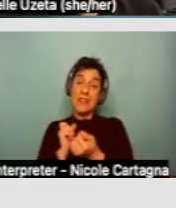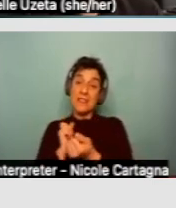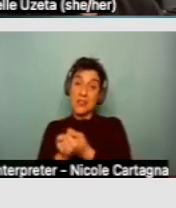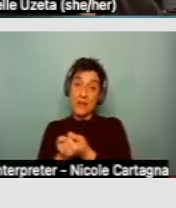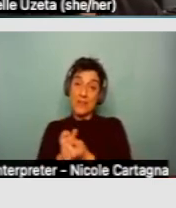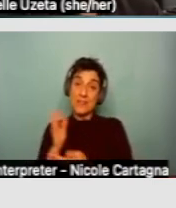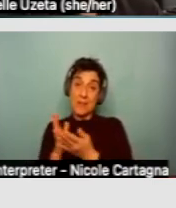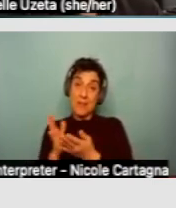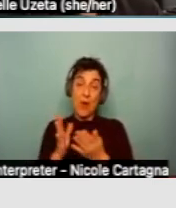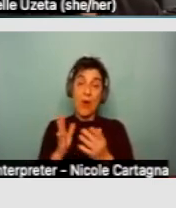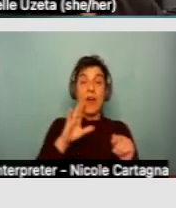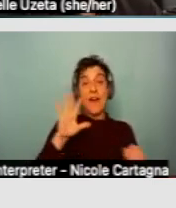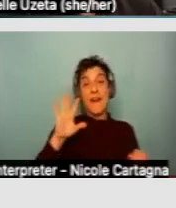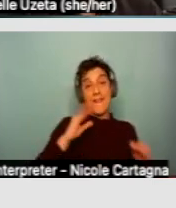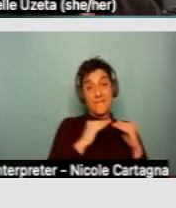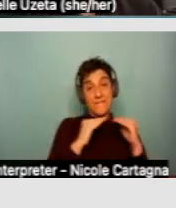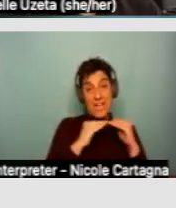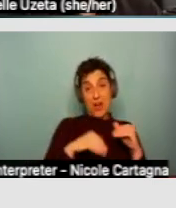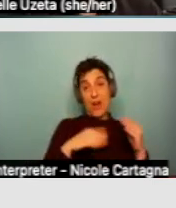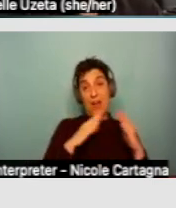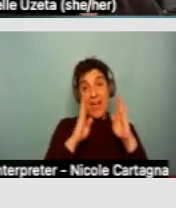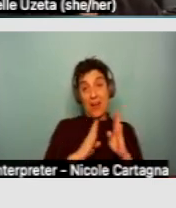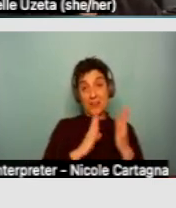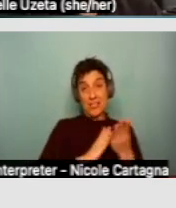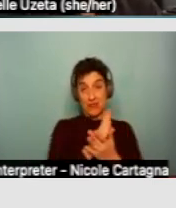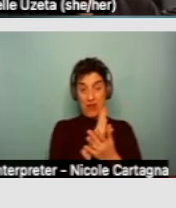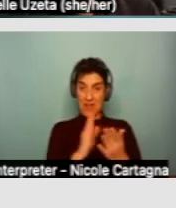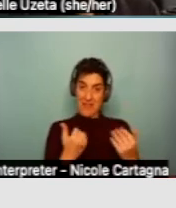So that's what the next couple of slides is... are going to address.